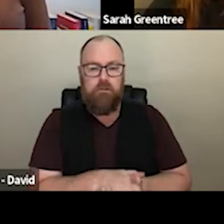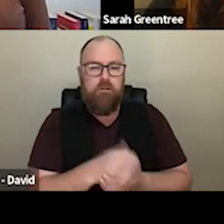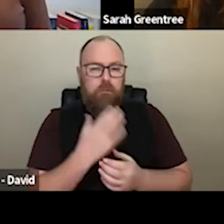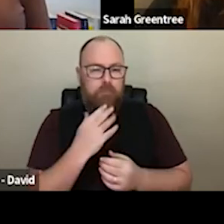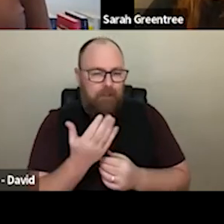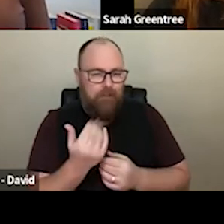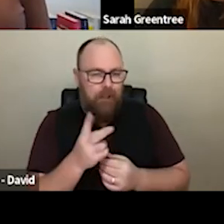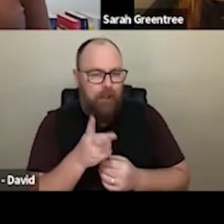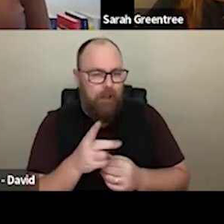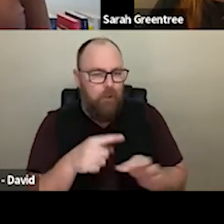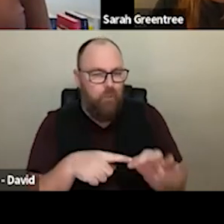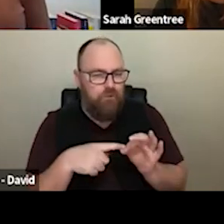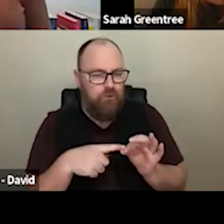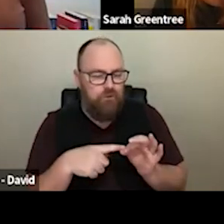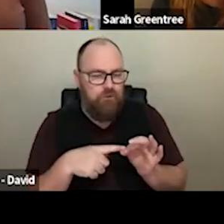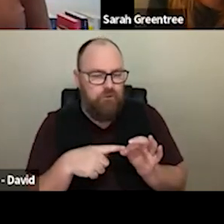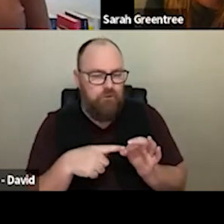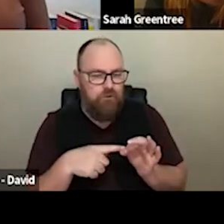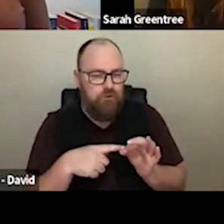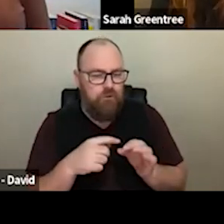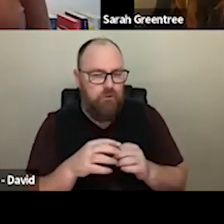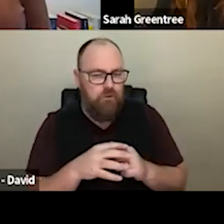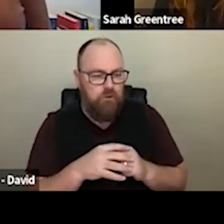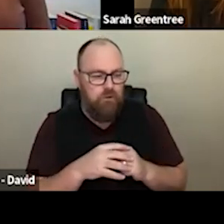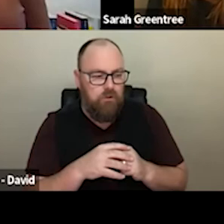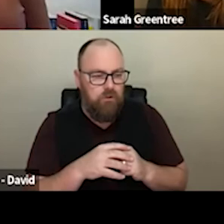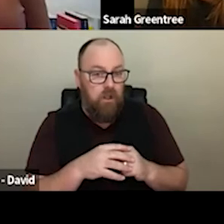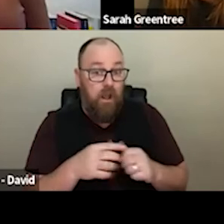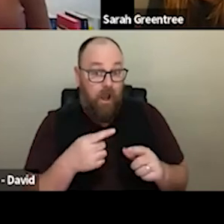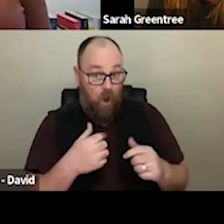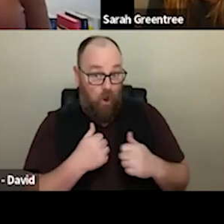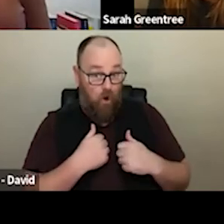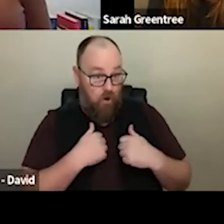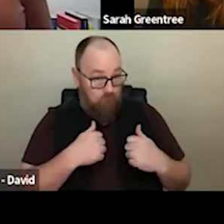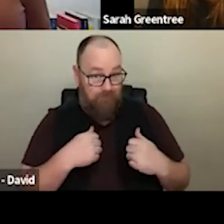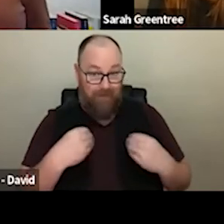I just cut out If you are specifically a company that makes live performance, what other